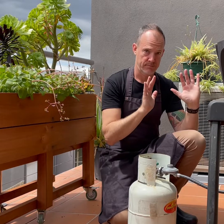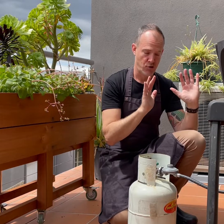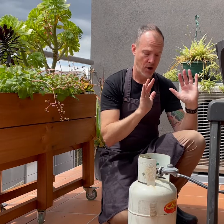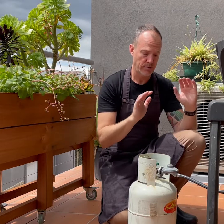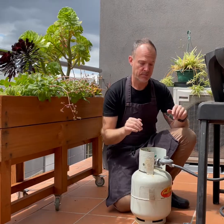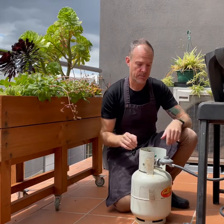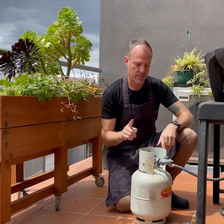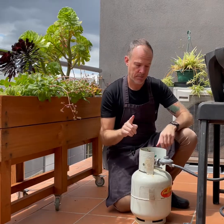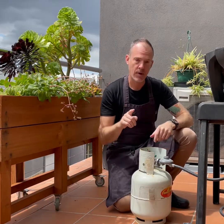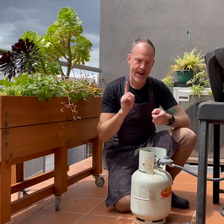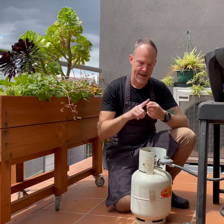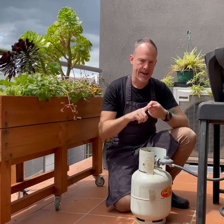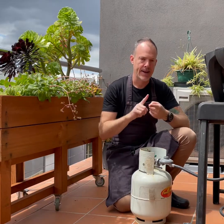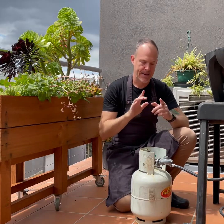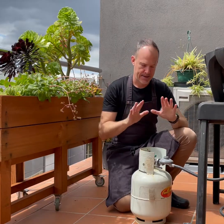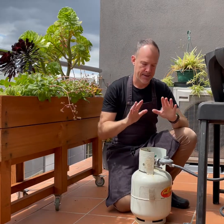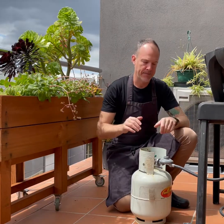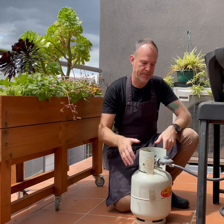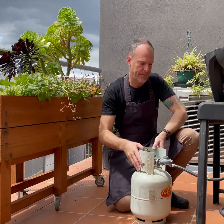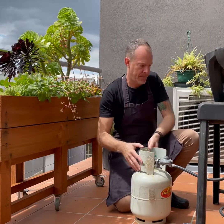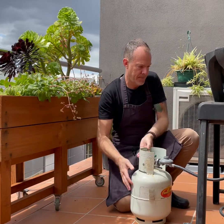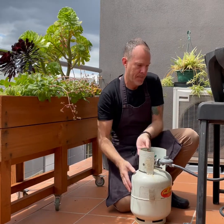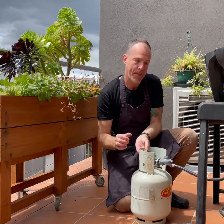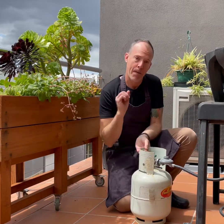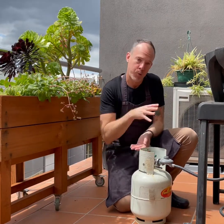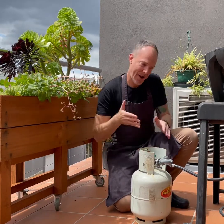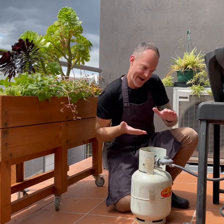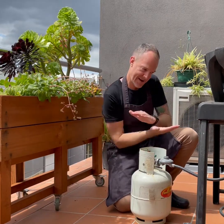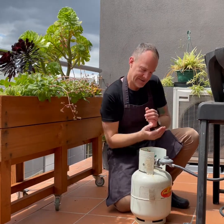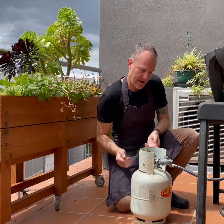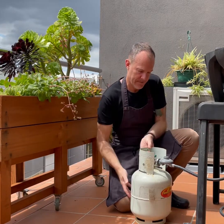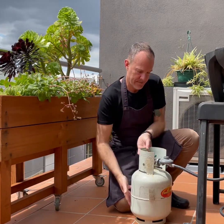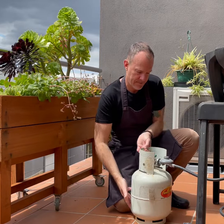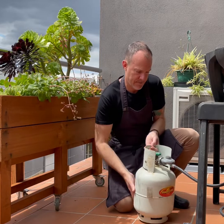Put the gas bottle back in place,